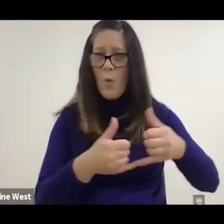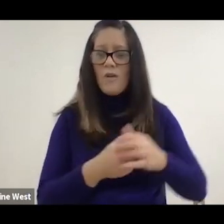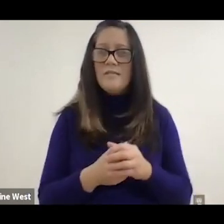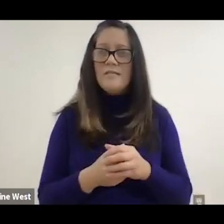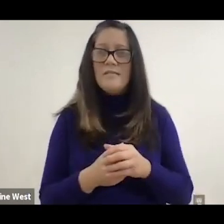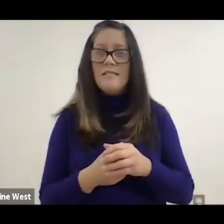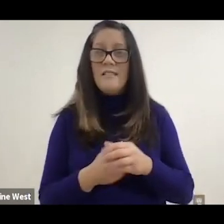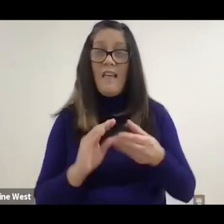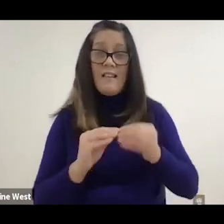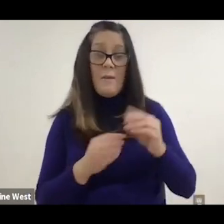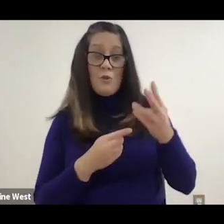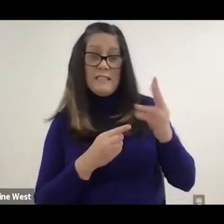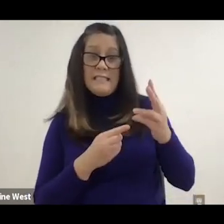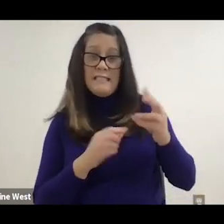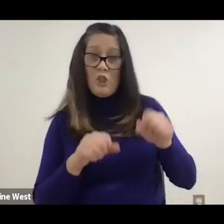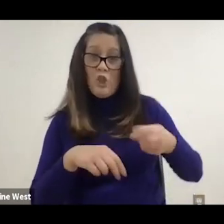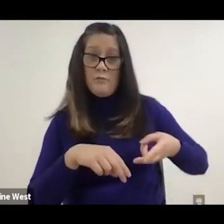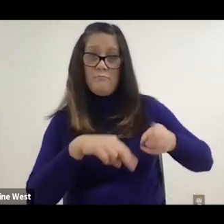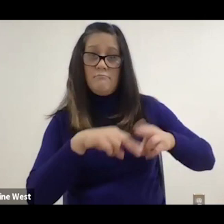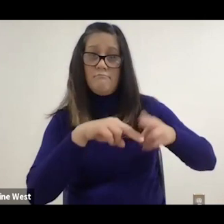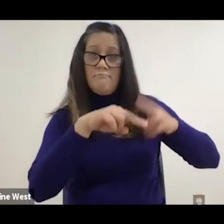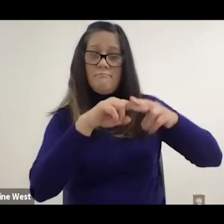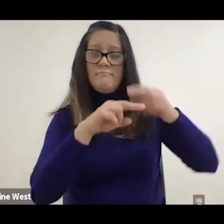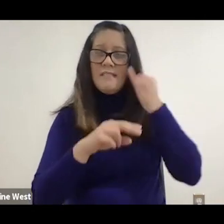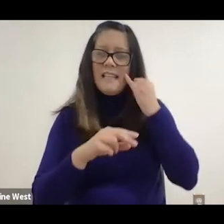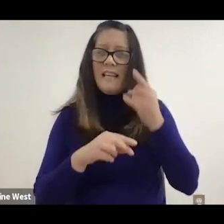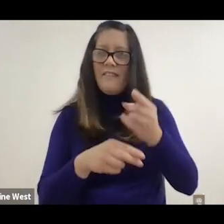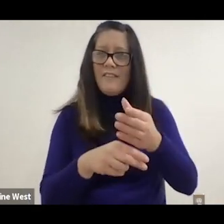This number may change if he receives another award